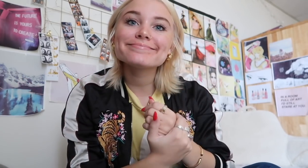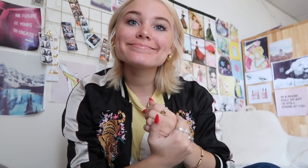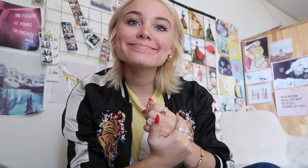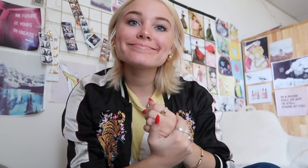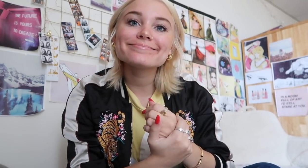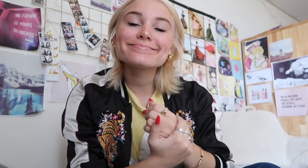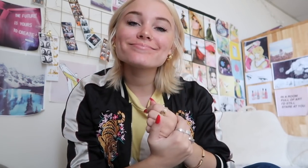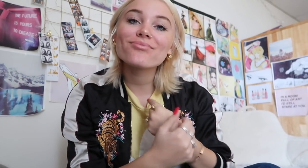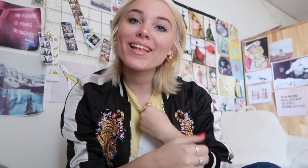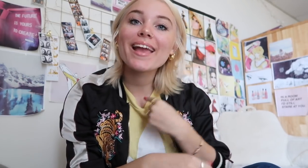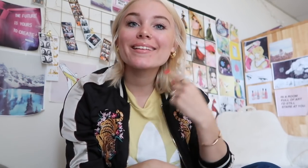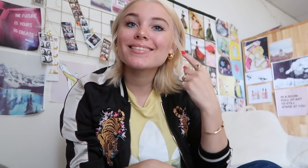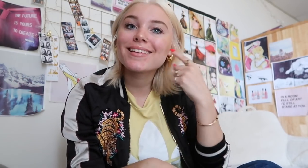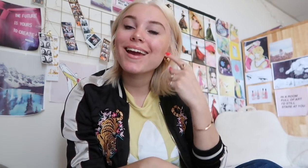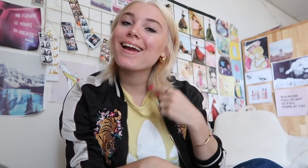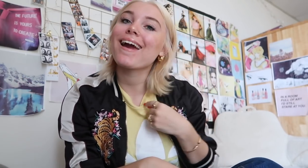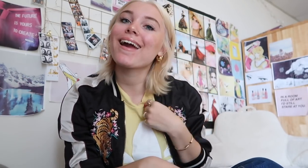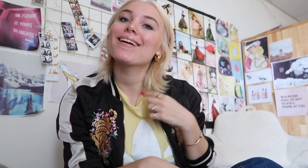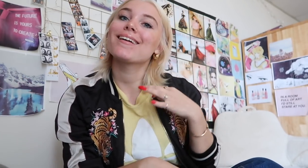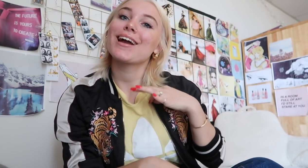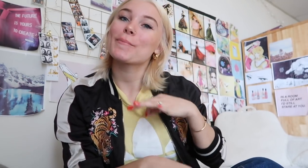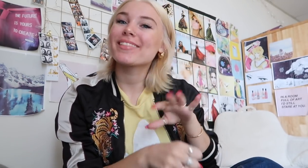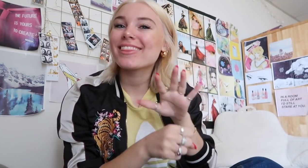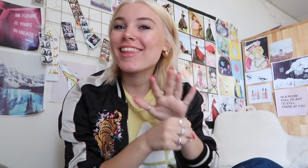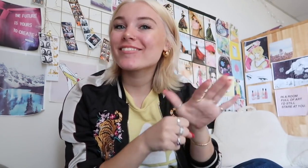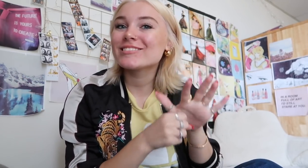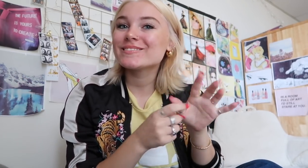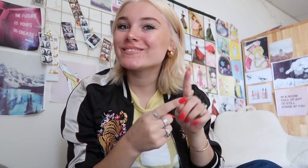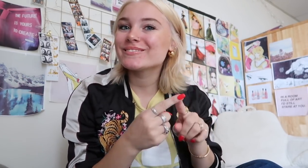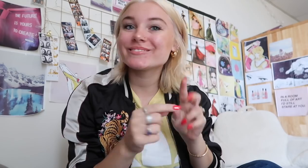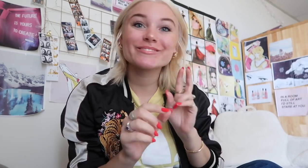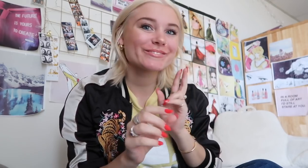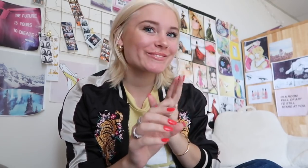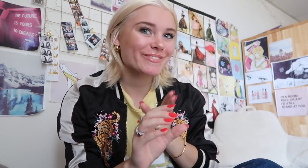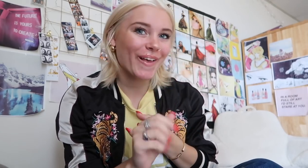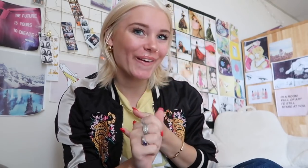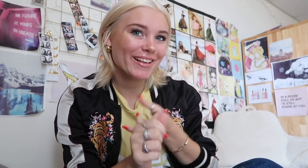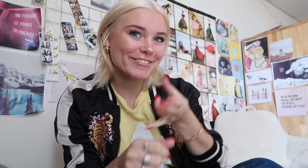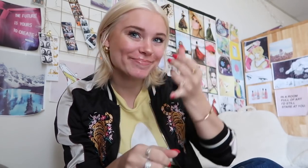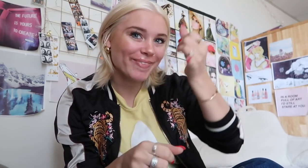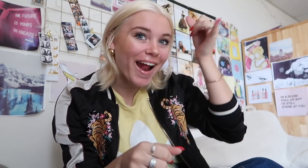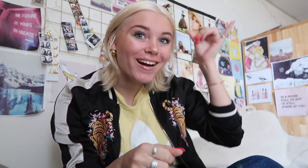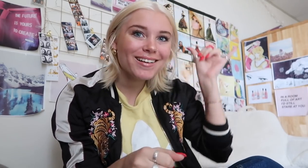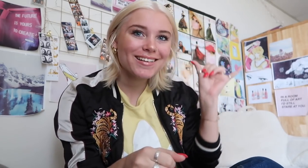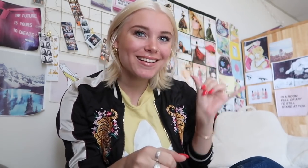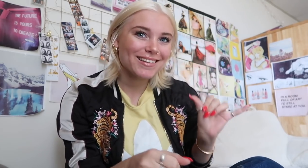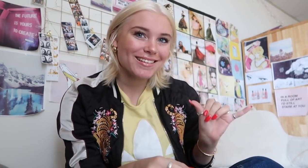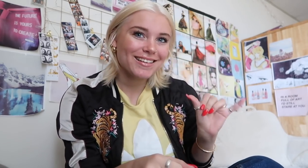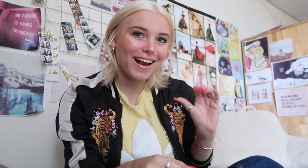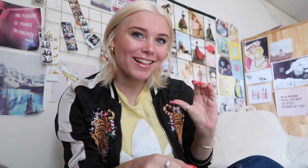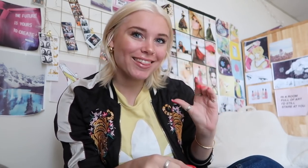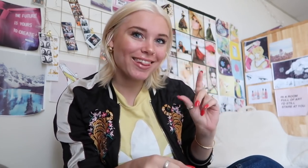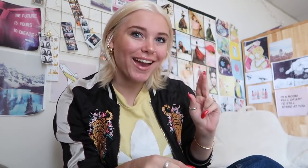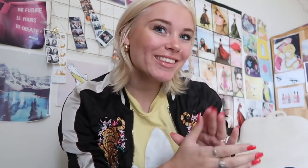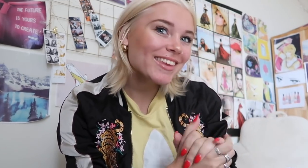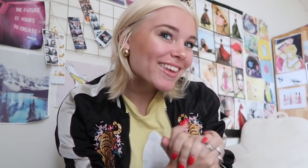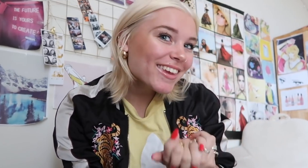something new I think I am eligible enough to be a part of blonde club now